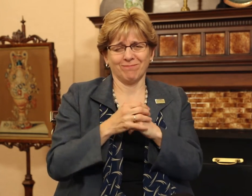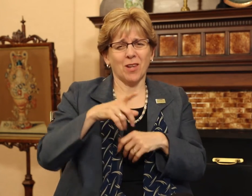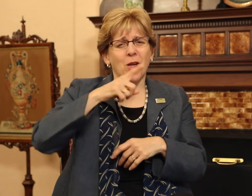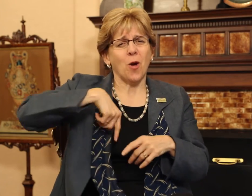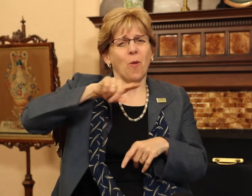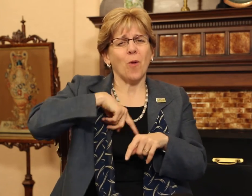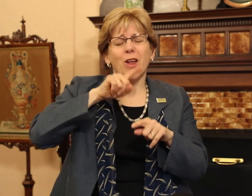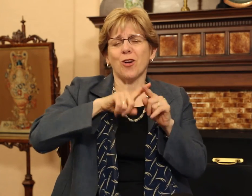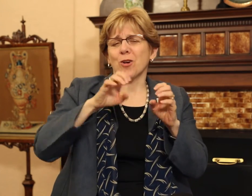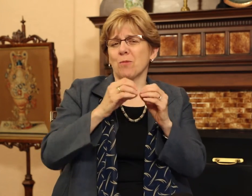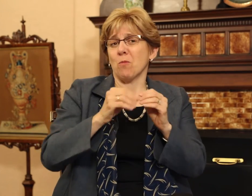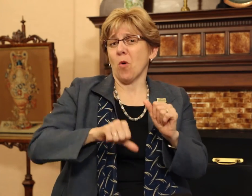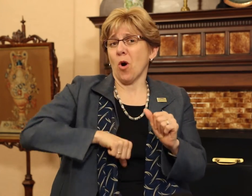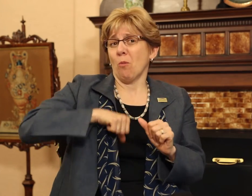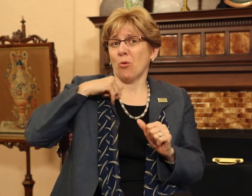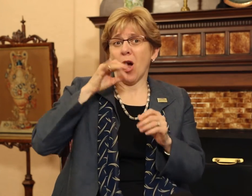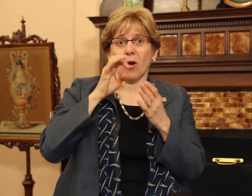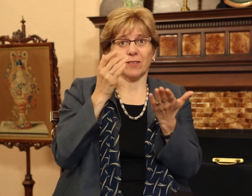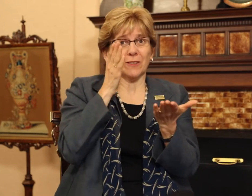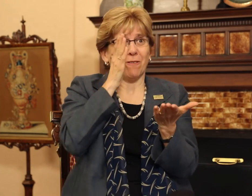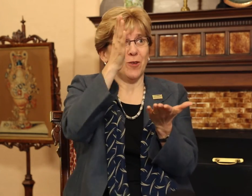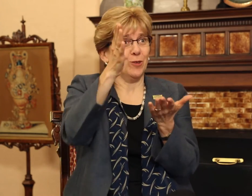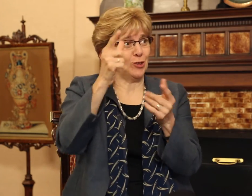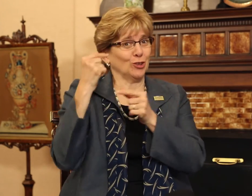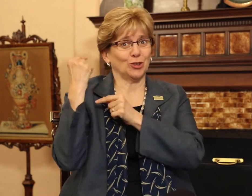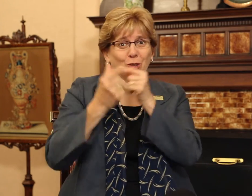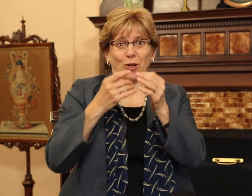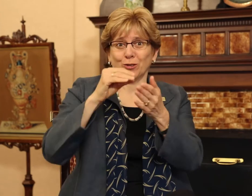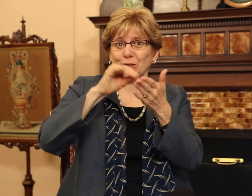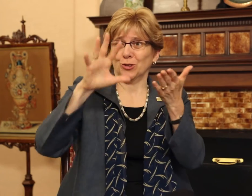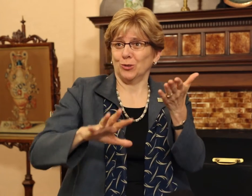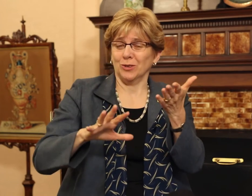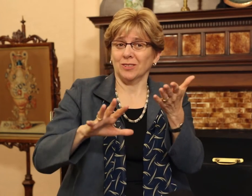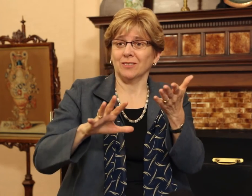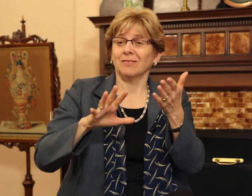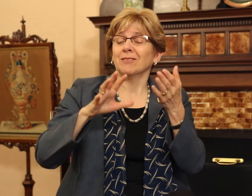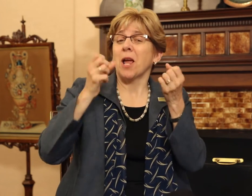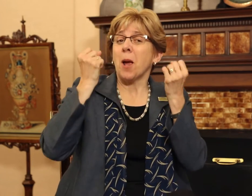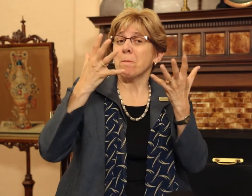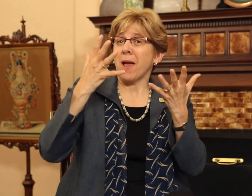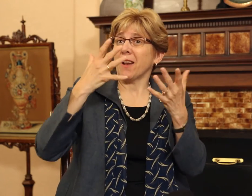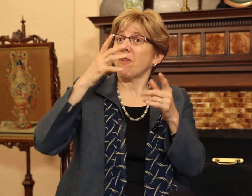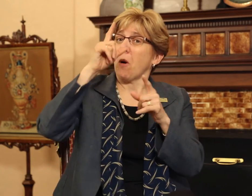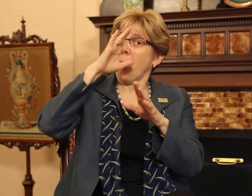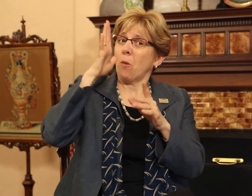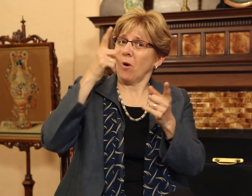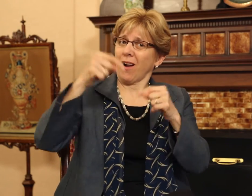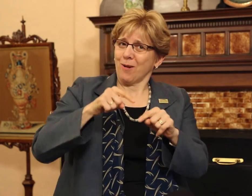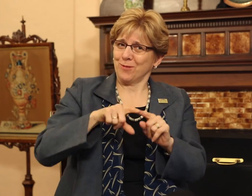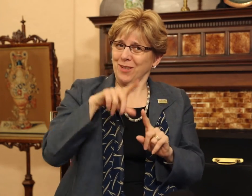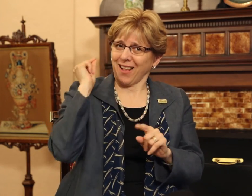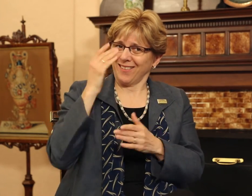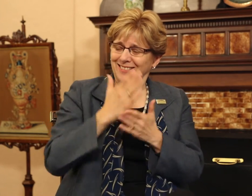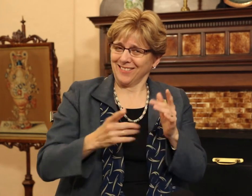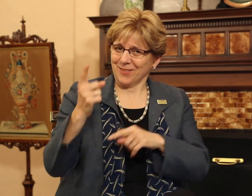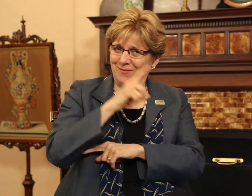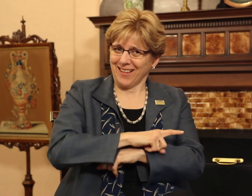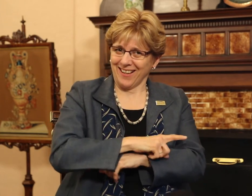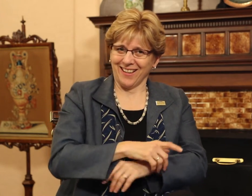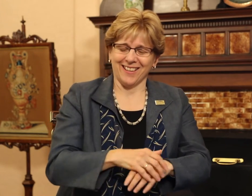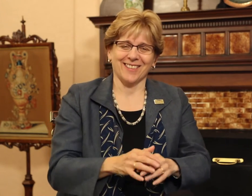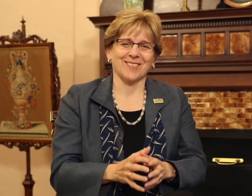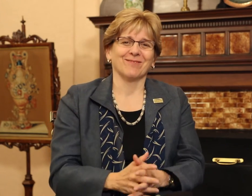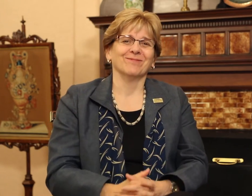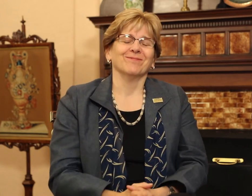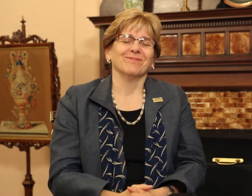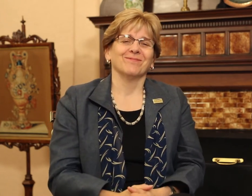We couldn't be more proud of these future-generation students. I hope many will attend Gallaudet someday!